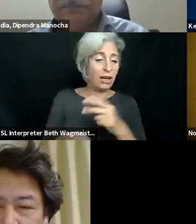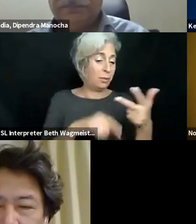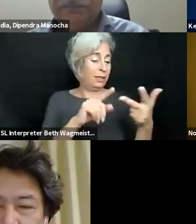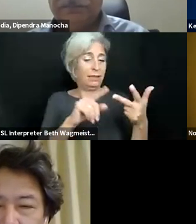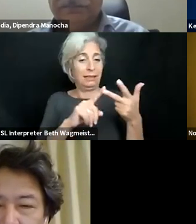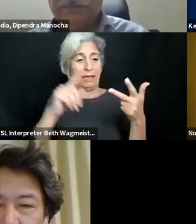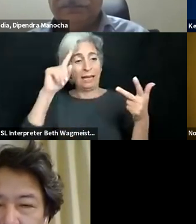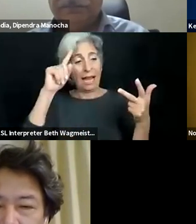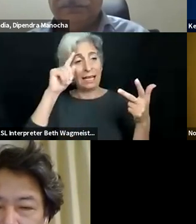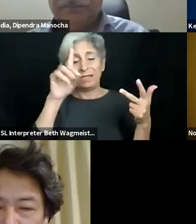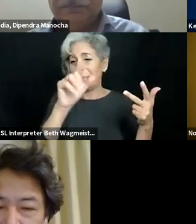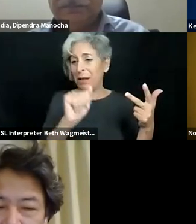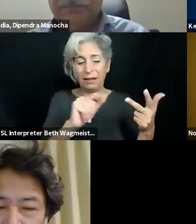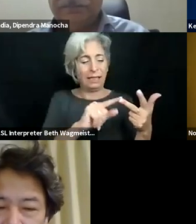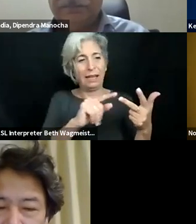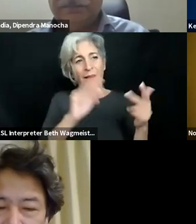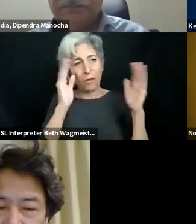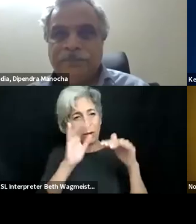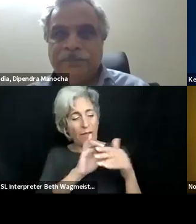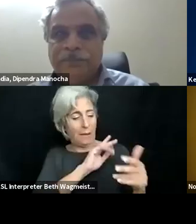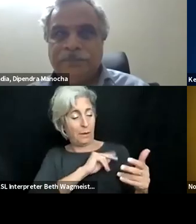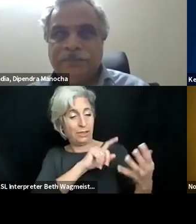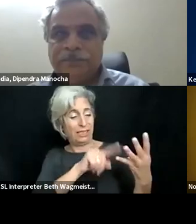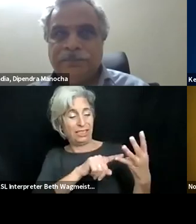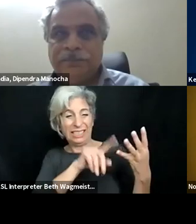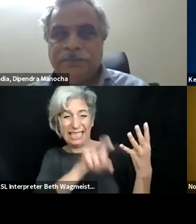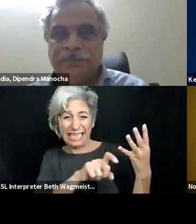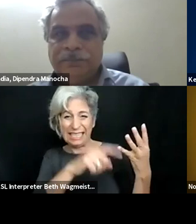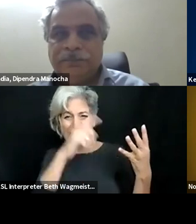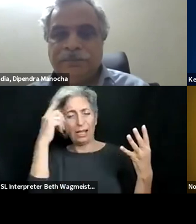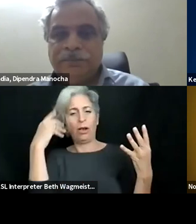dealing with the OCR, dealing with diversity of the workplace